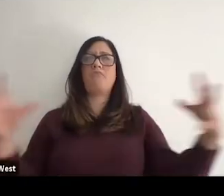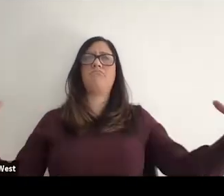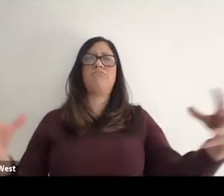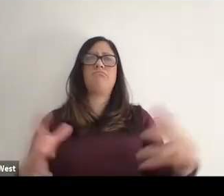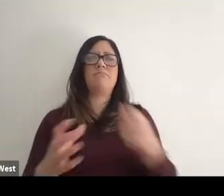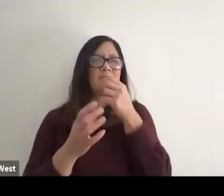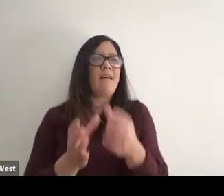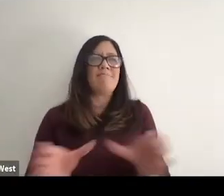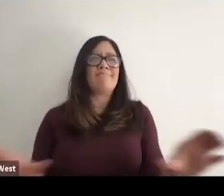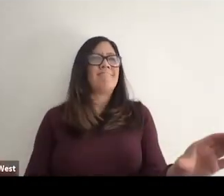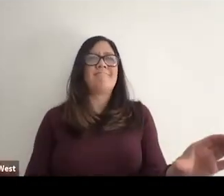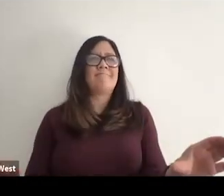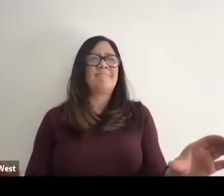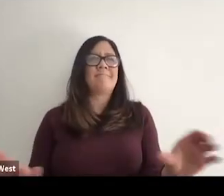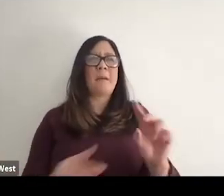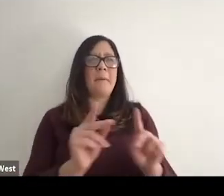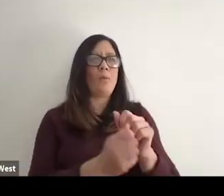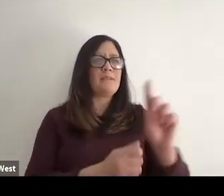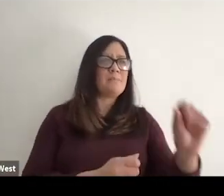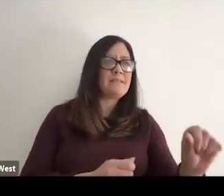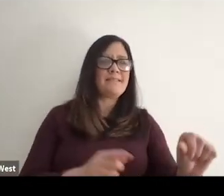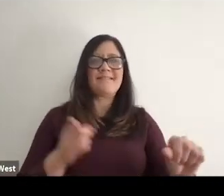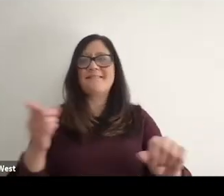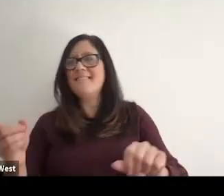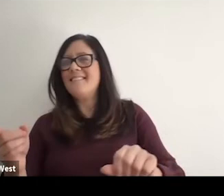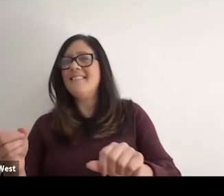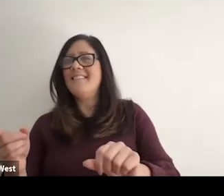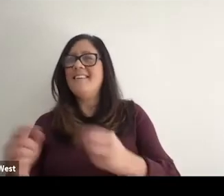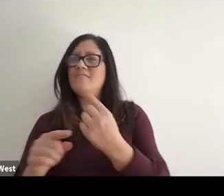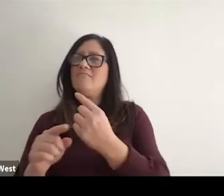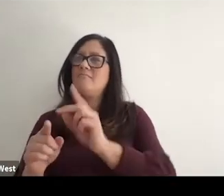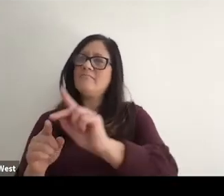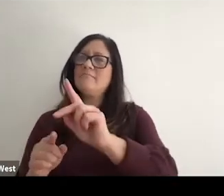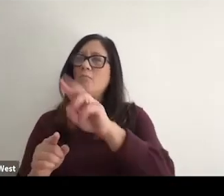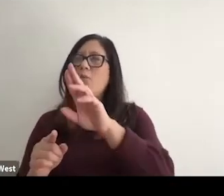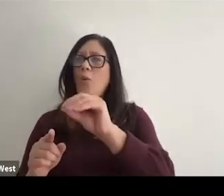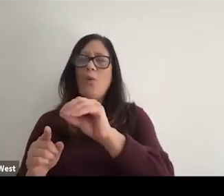and or we're reaching those levels. I mean with the Olympics and the naming